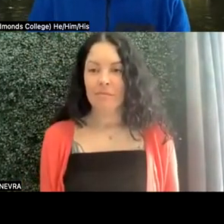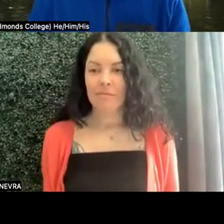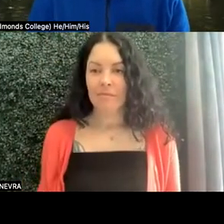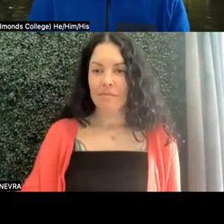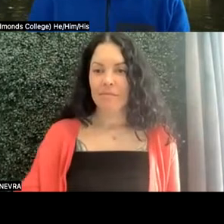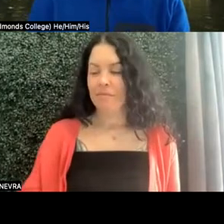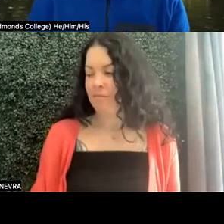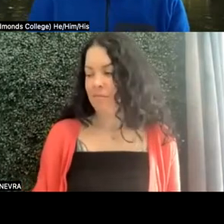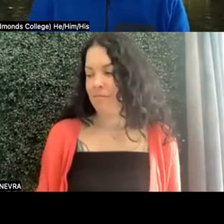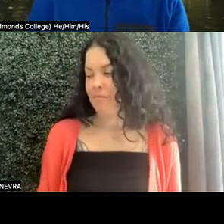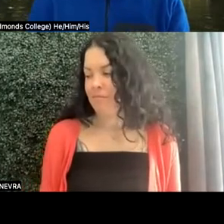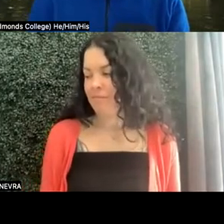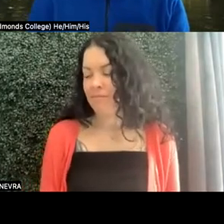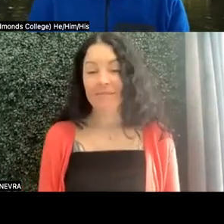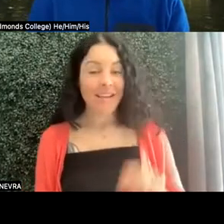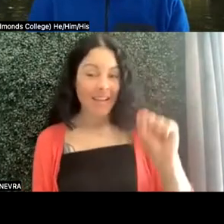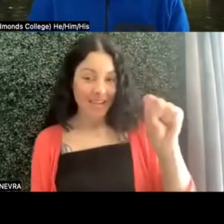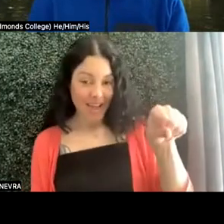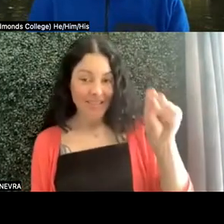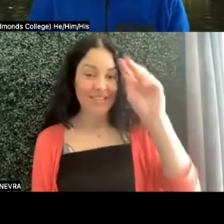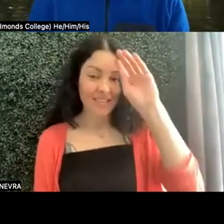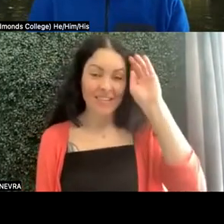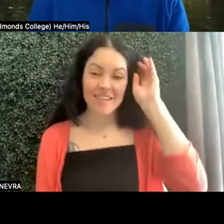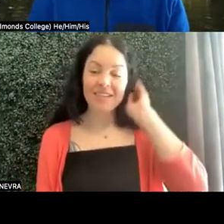Yes, Catherine I'll